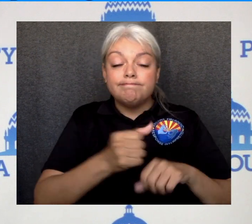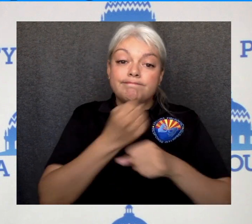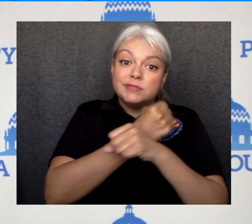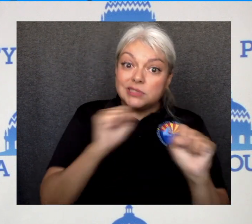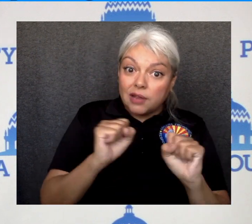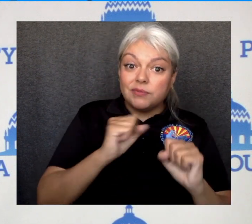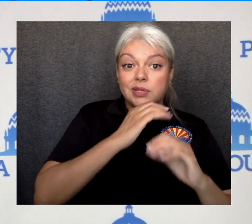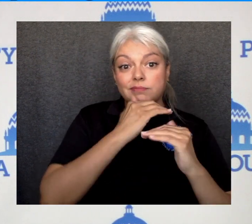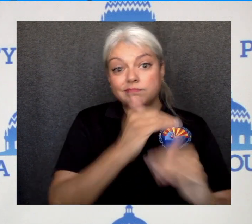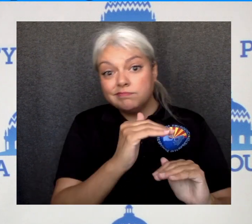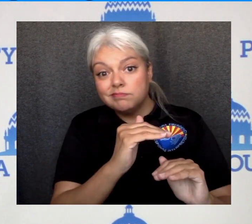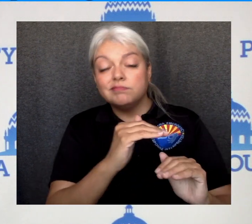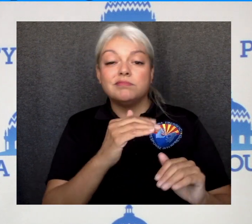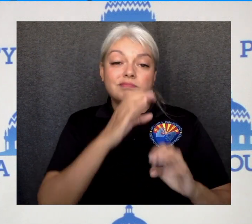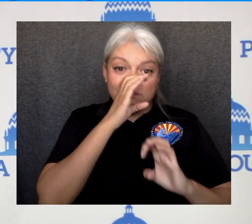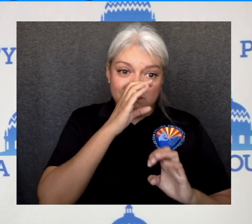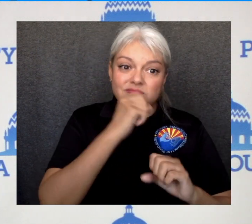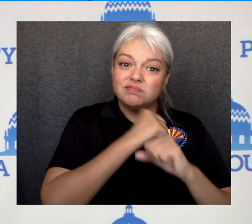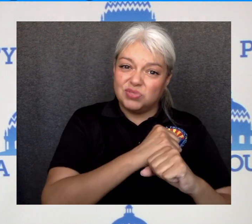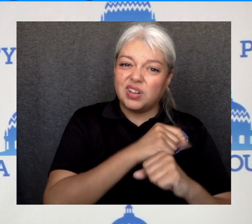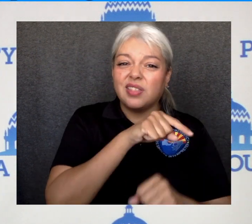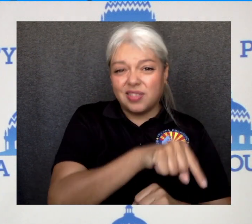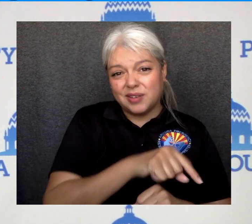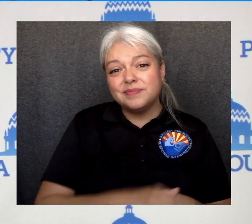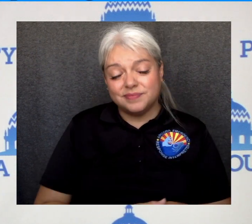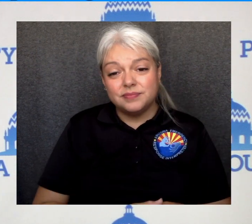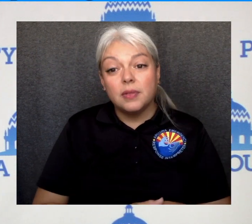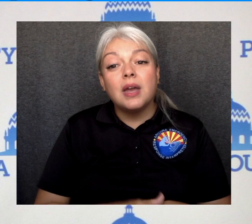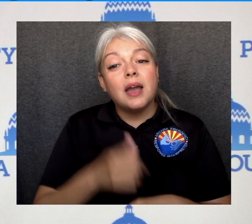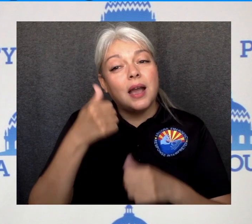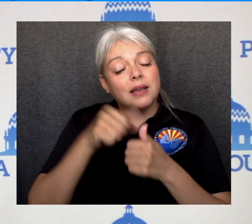And once again, we acknowledge the sacrifices that have occurred with the family members